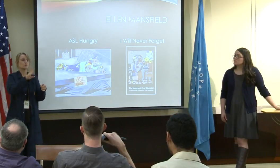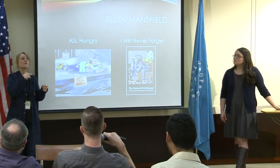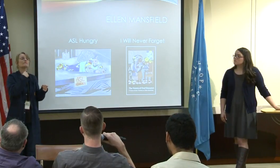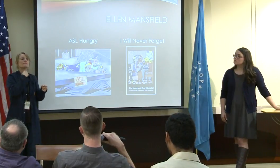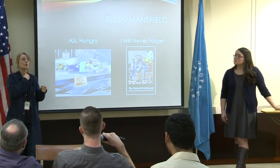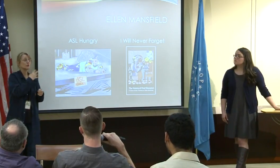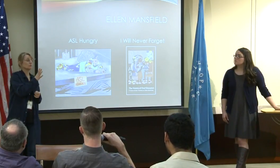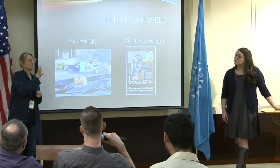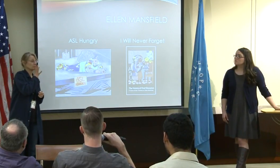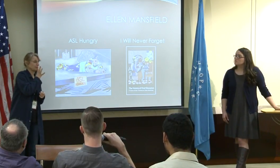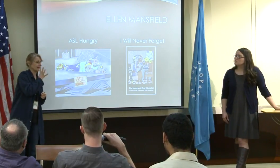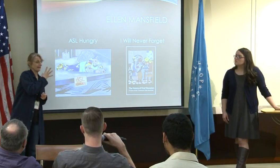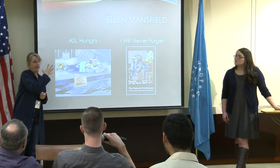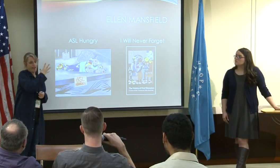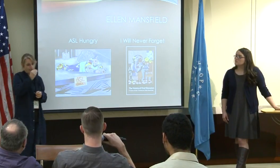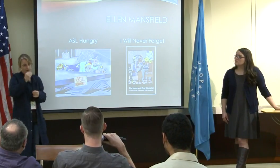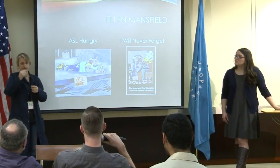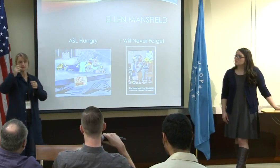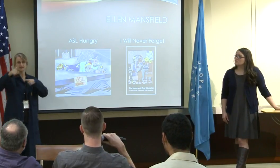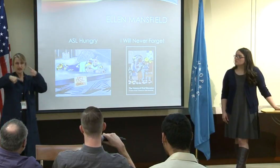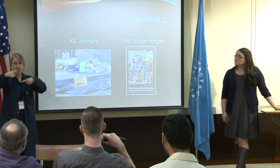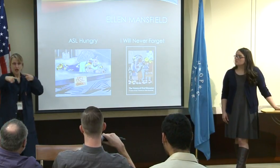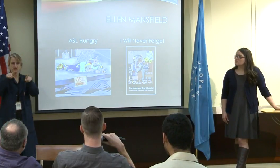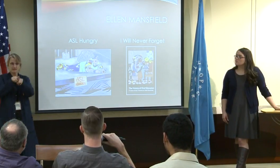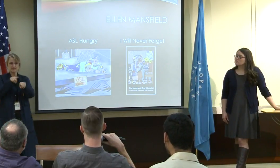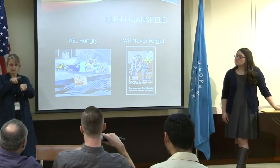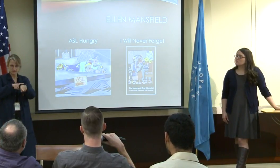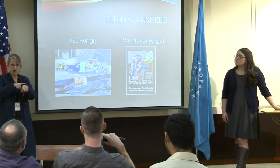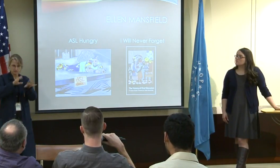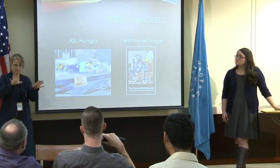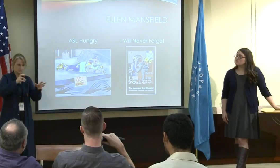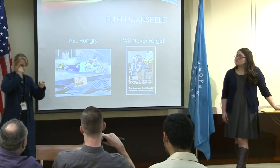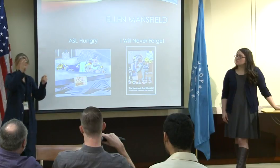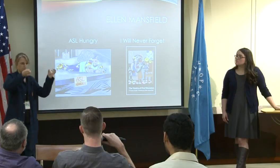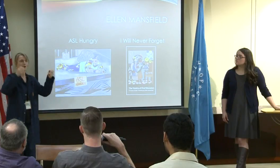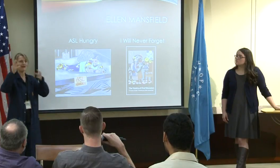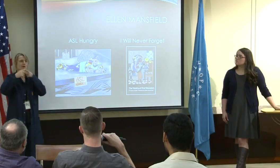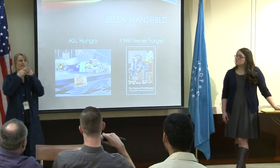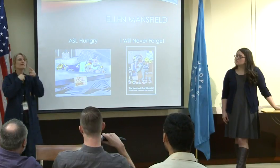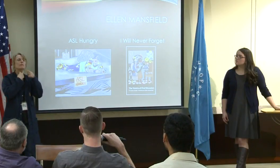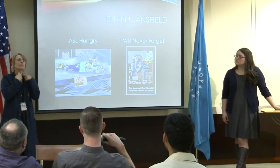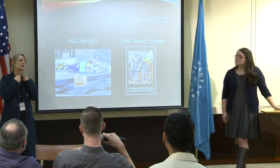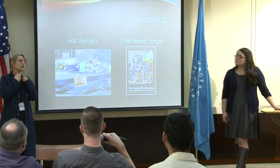It means that the voice -- you're trying to speak, while you're signing, at the same time.